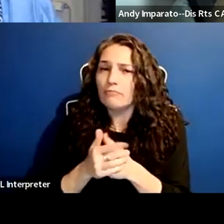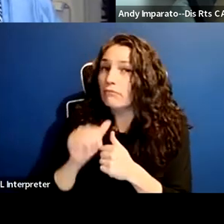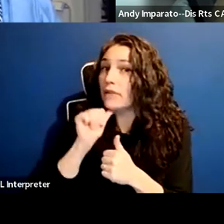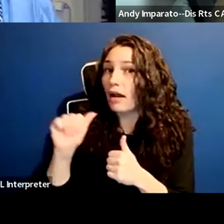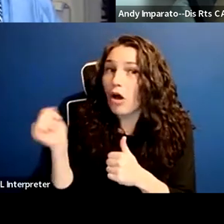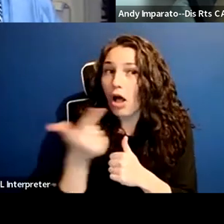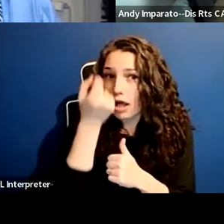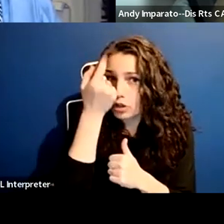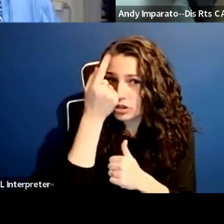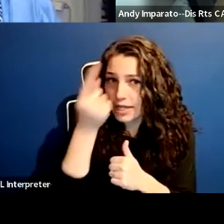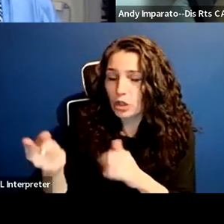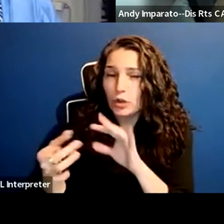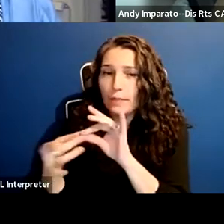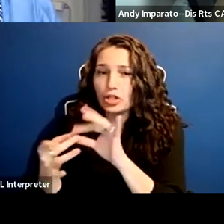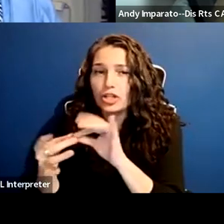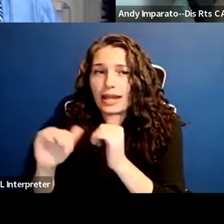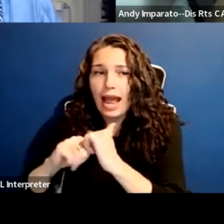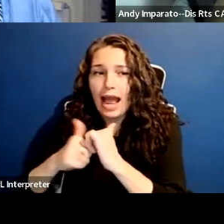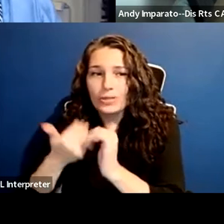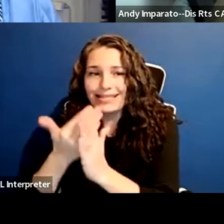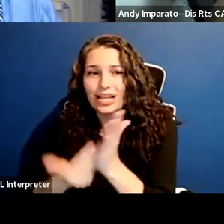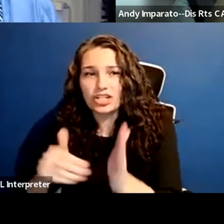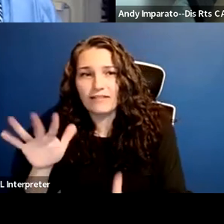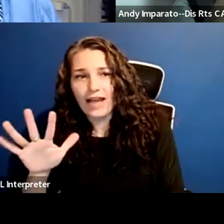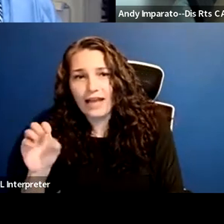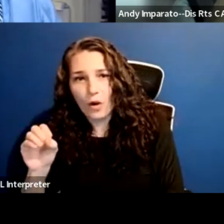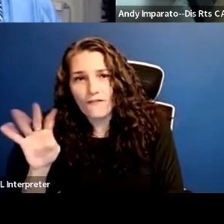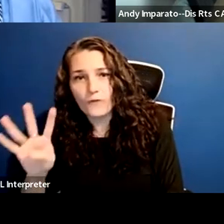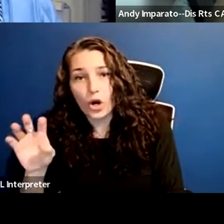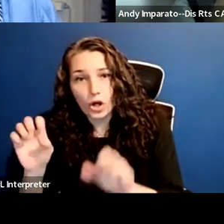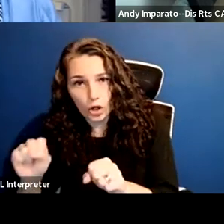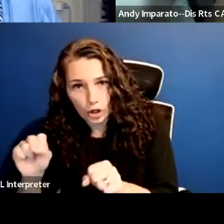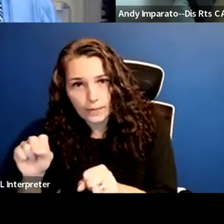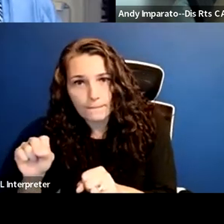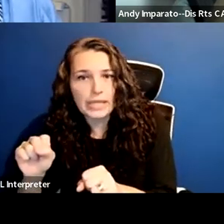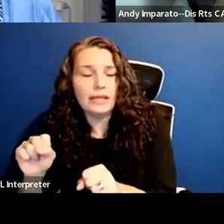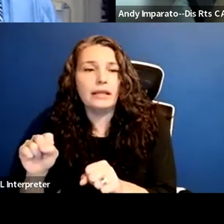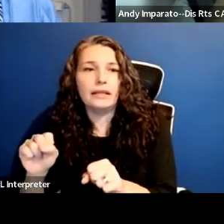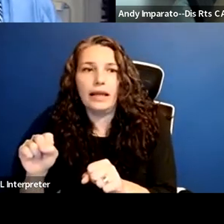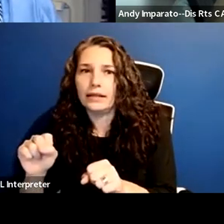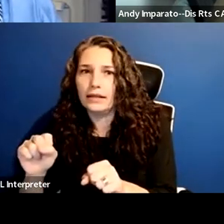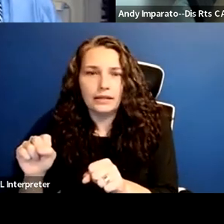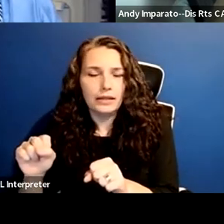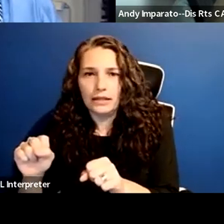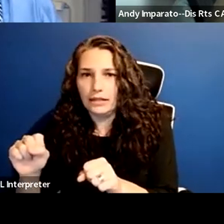I wonder if everyone is up to speed with that. I know I'm not. Could you perhaps, or maybe Andy,